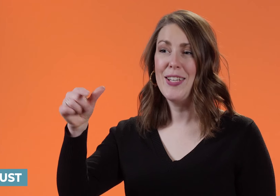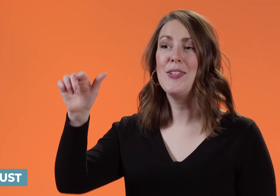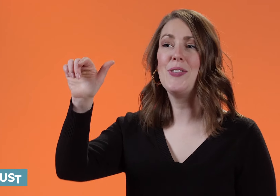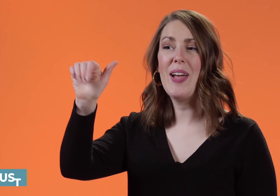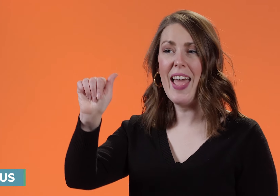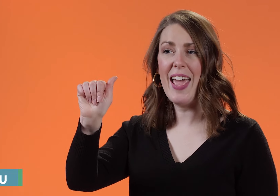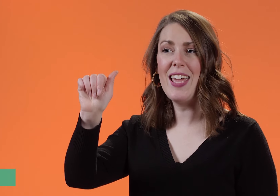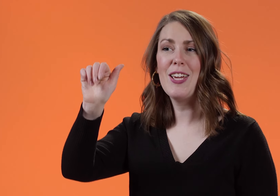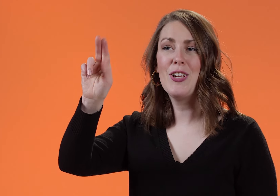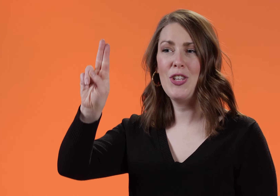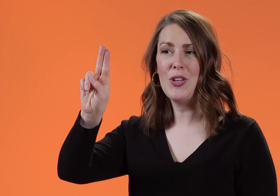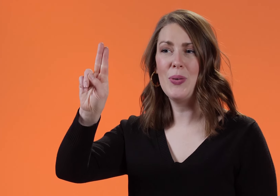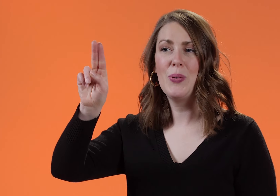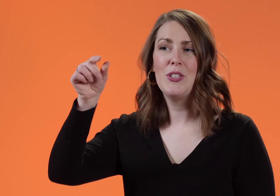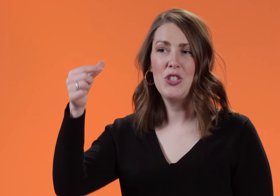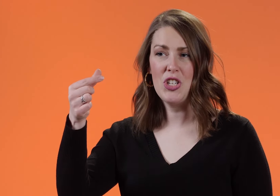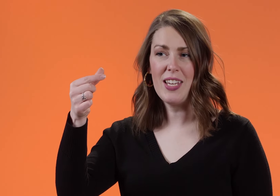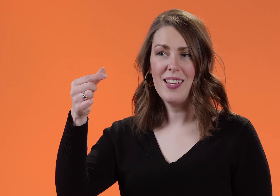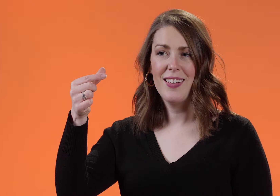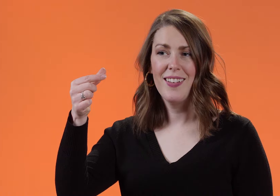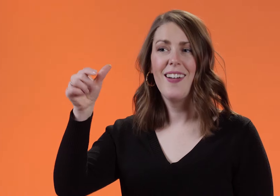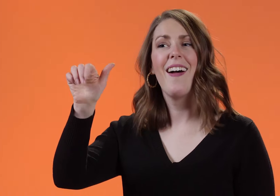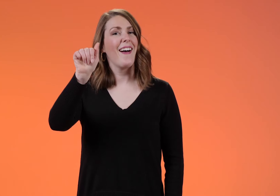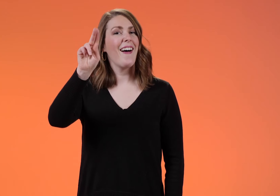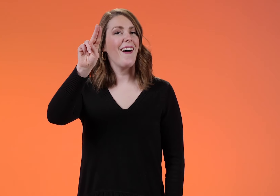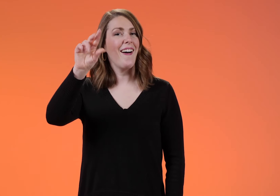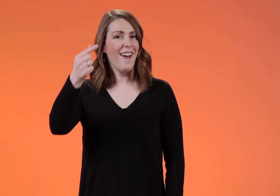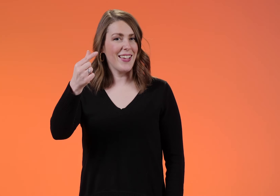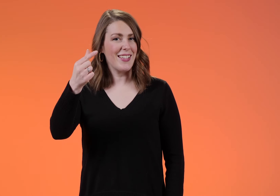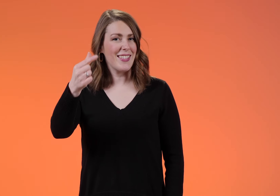You do A-U-G. AUGUST